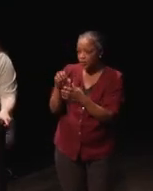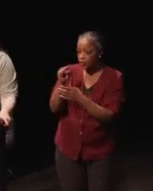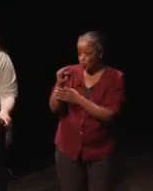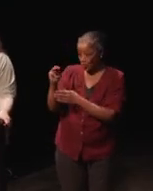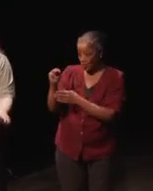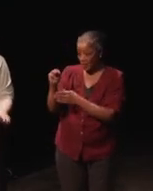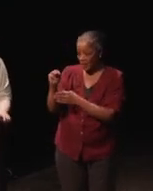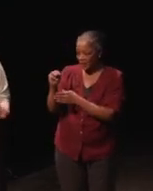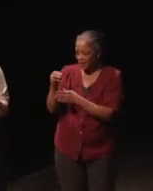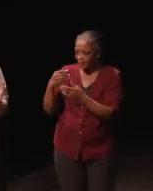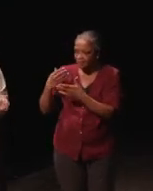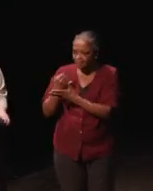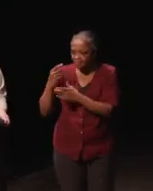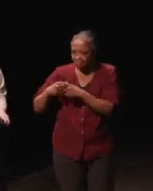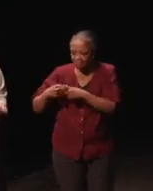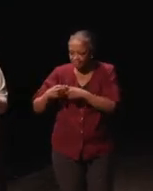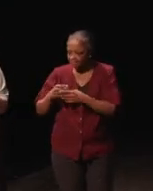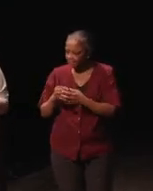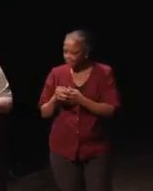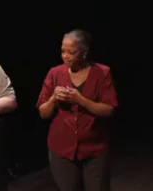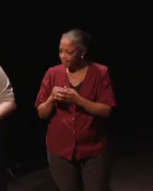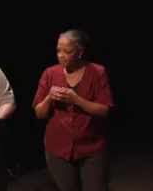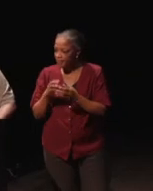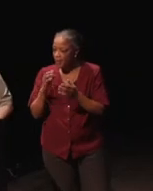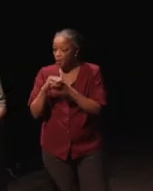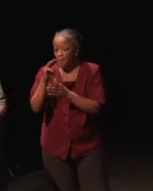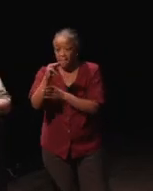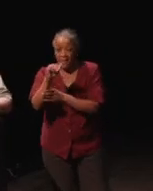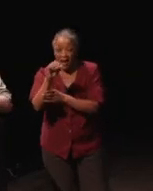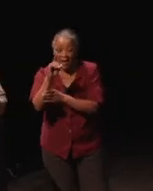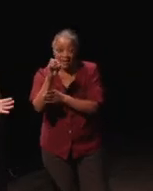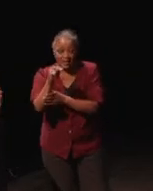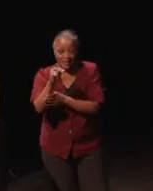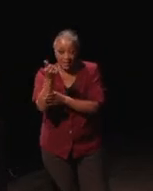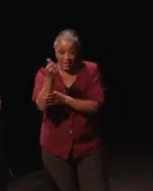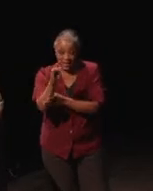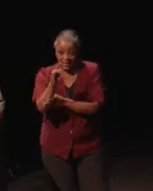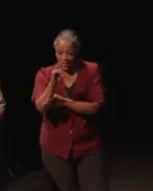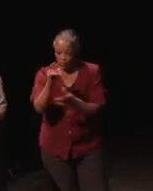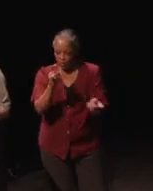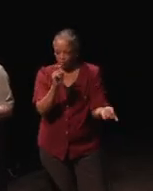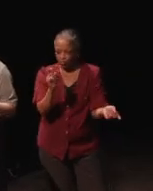So, with the Madden 18, we switched engines, that's well known.